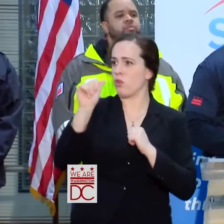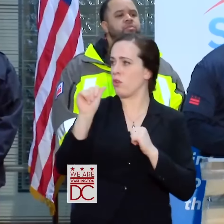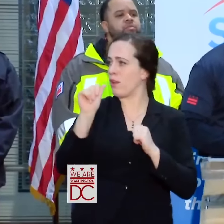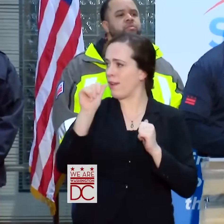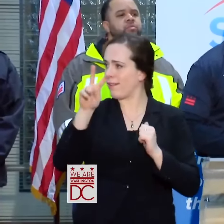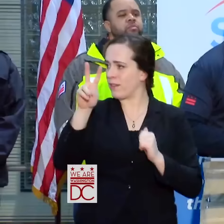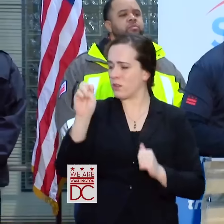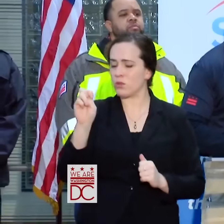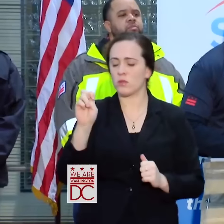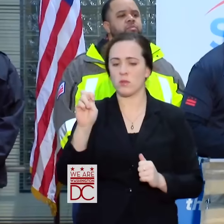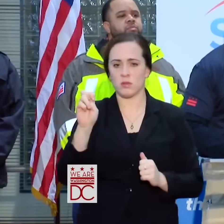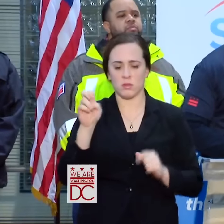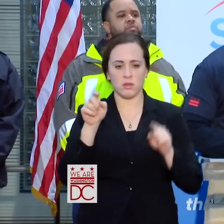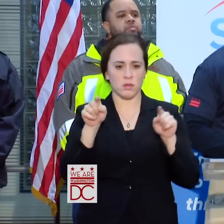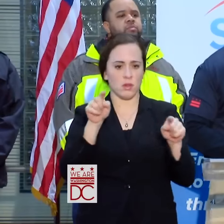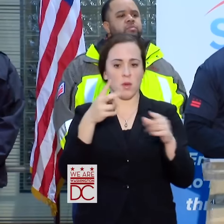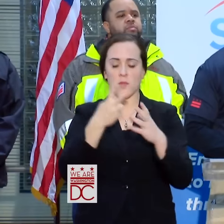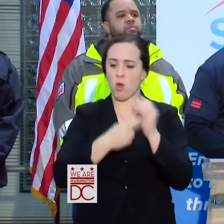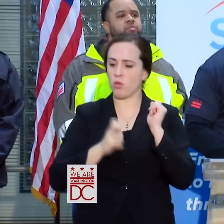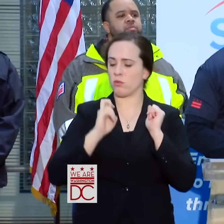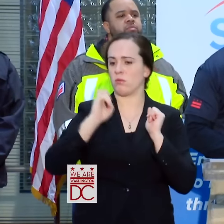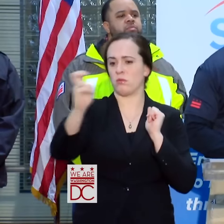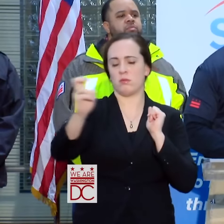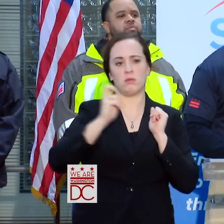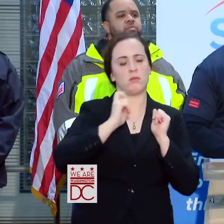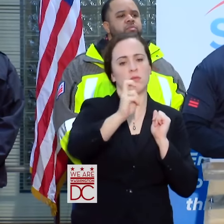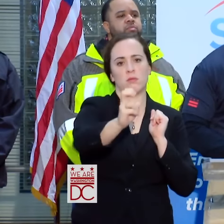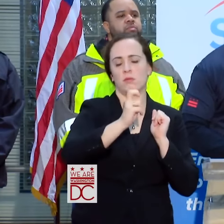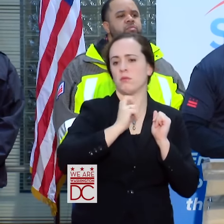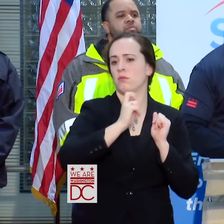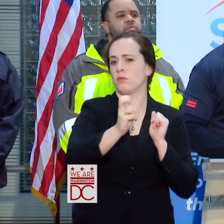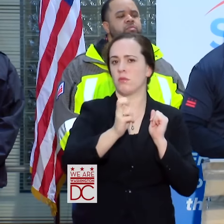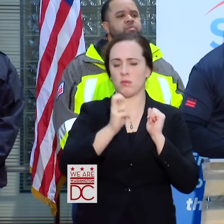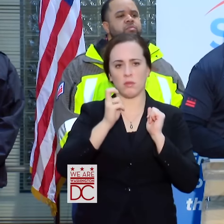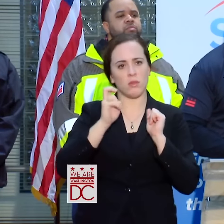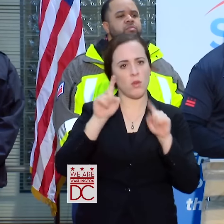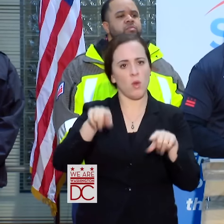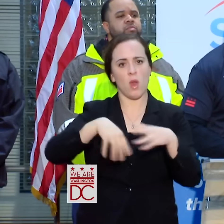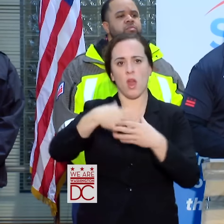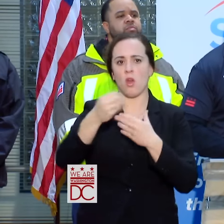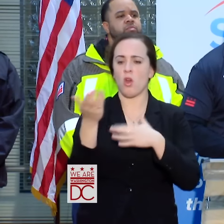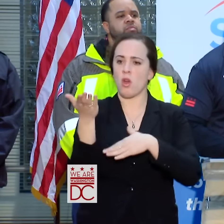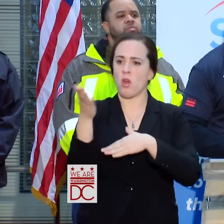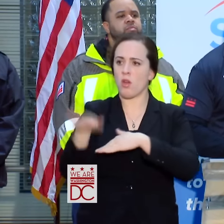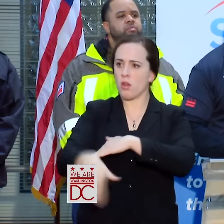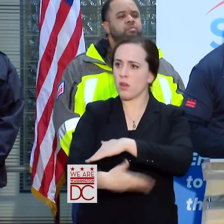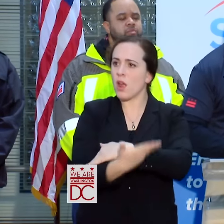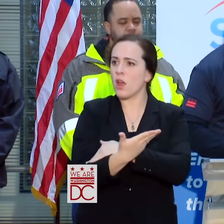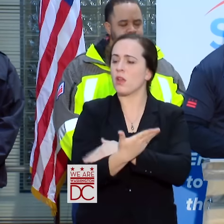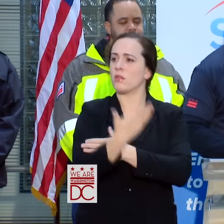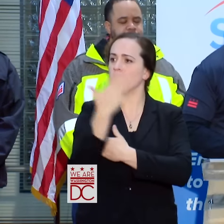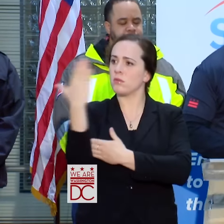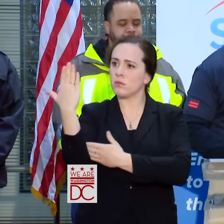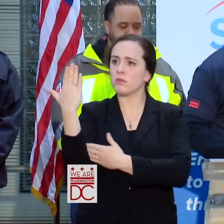AND THEY BOTH HAVE BEEN ON RUNS ALL NIGHT AND THROUGH THE MORNING. THEY DO HAVE ACCESS TO THE HUMVEES.